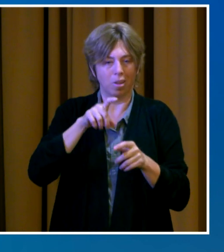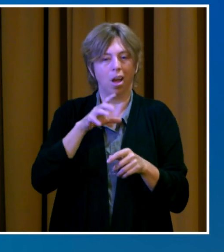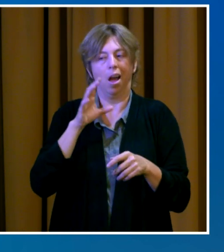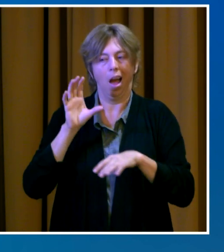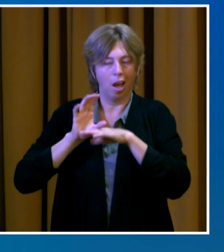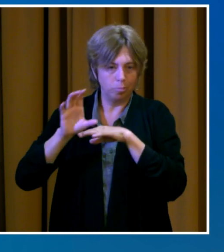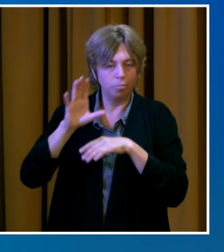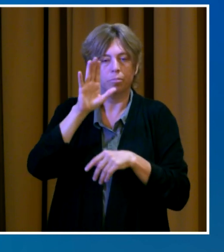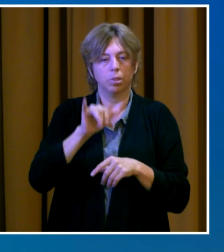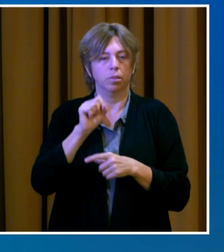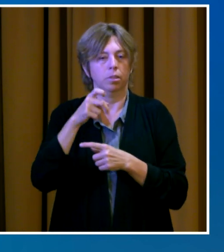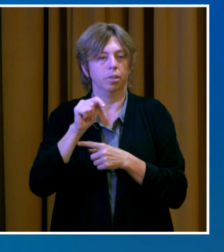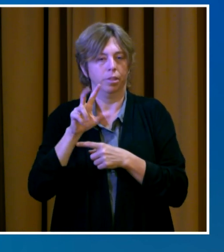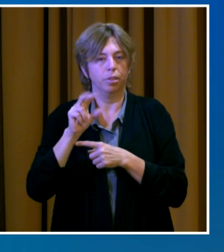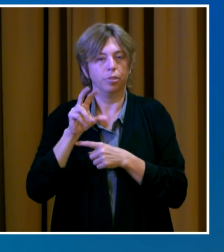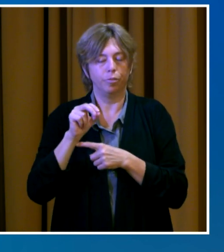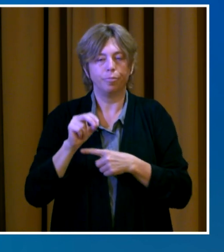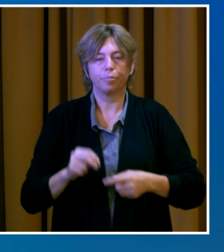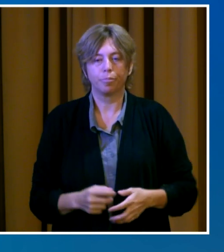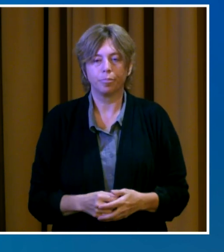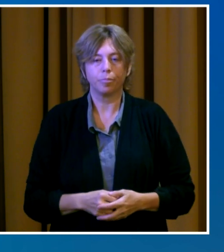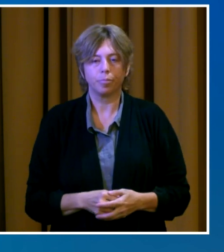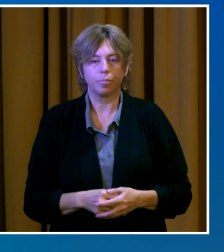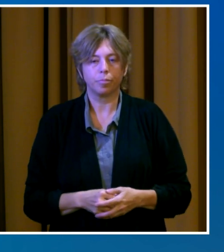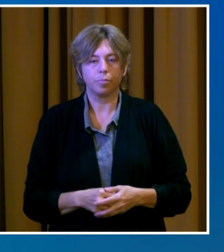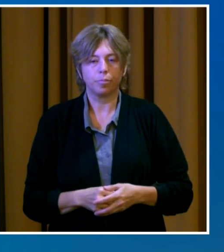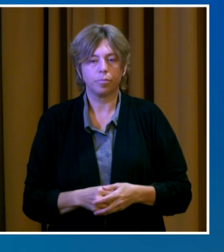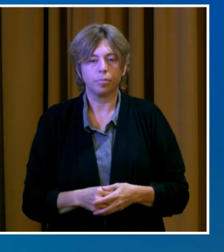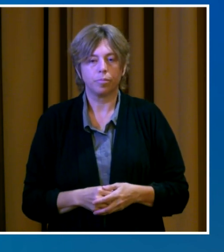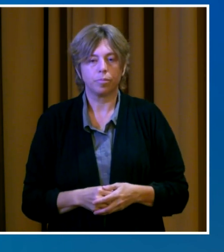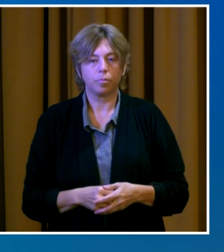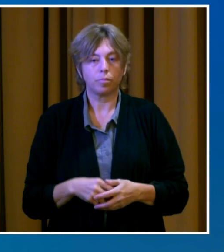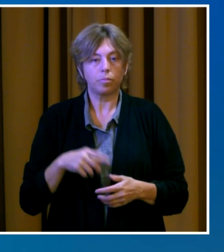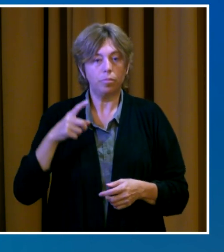If you're experiencing financial hardships and are unable to pay